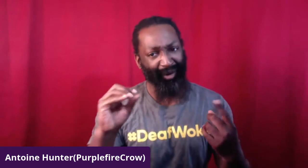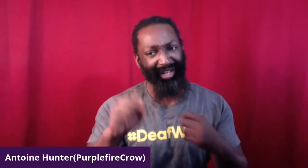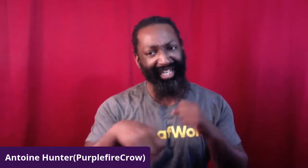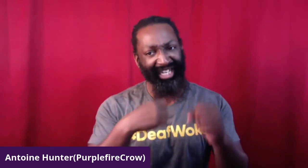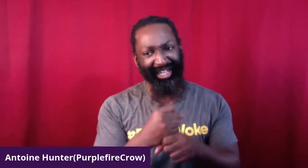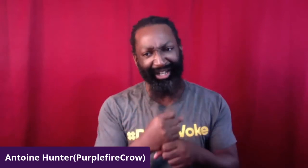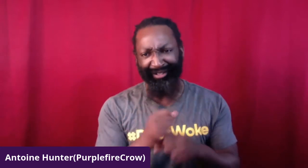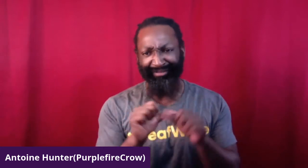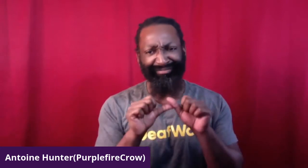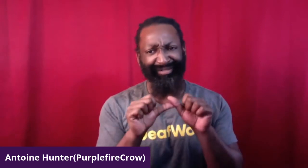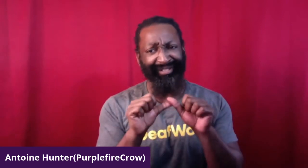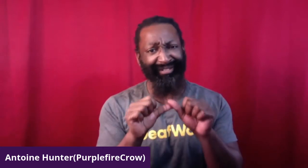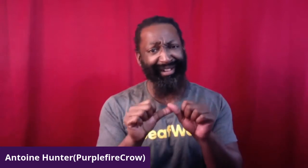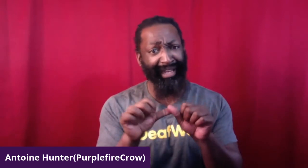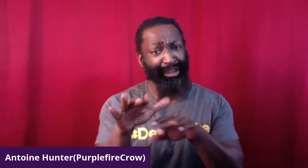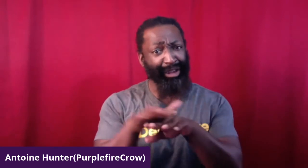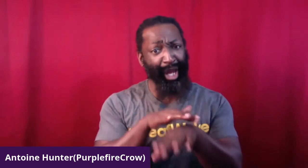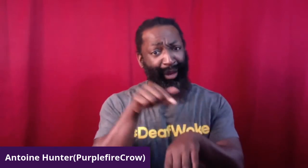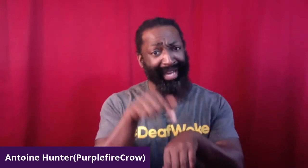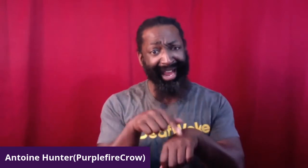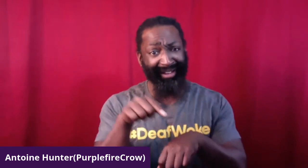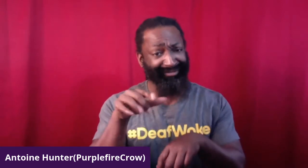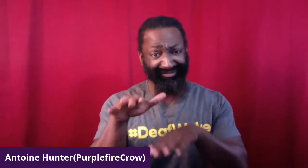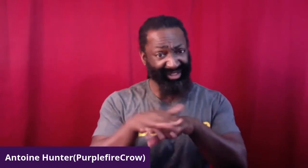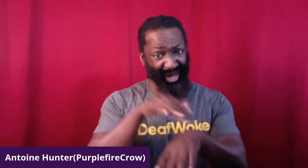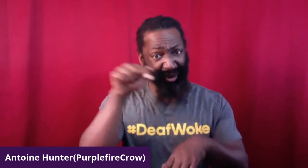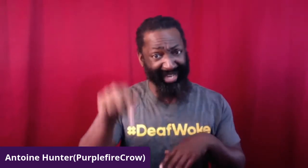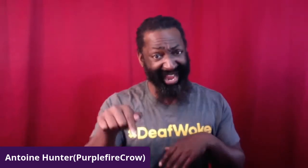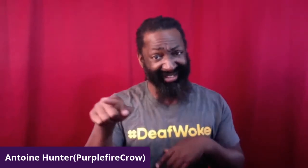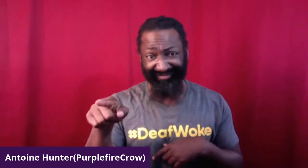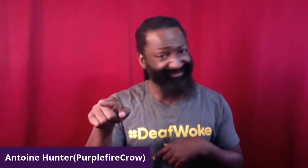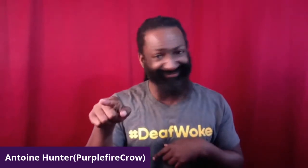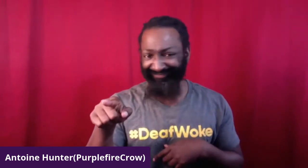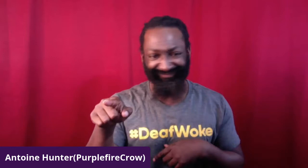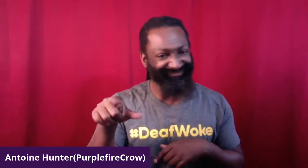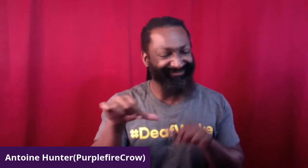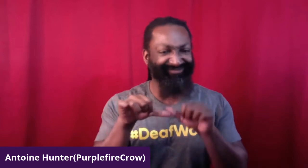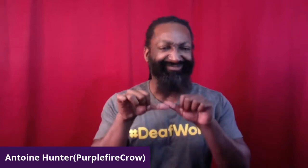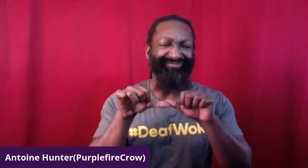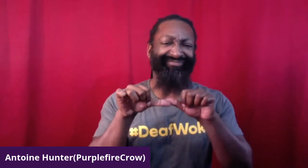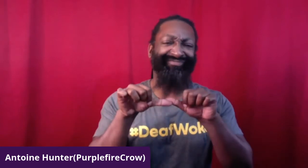many accolades for 40 years and he does not slow down.